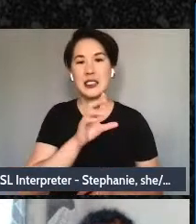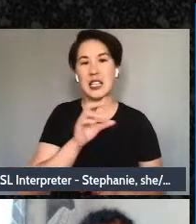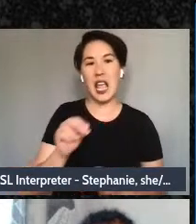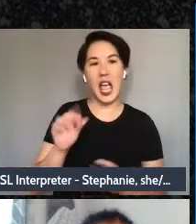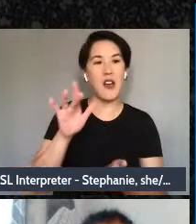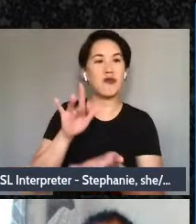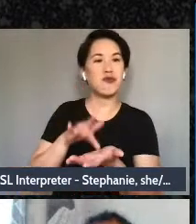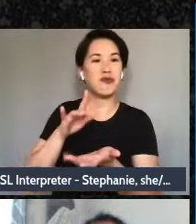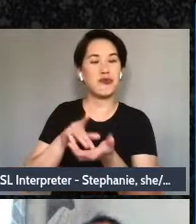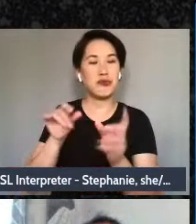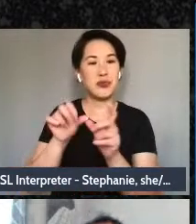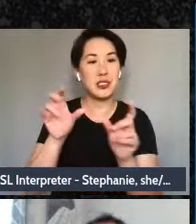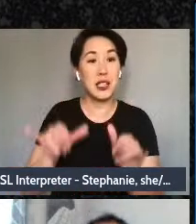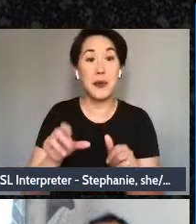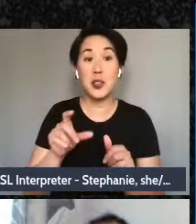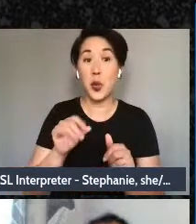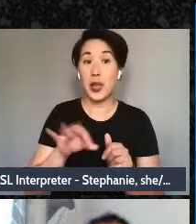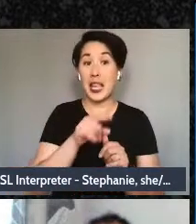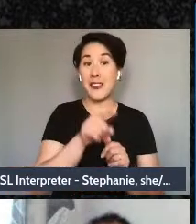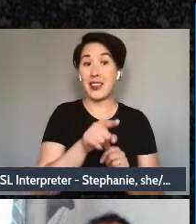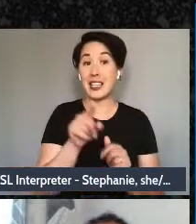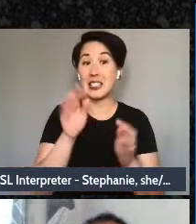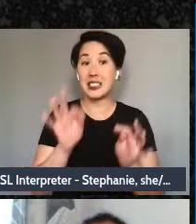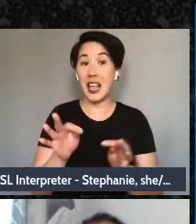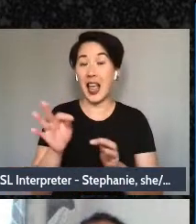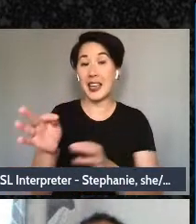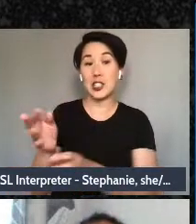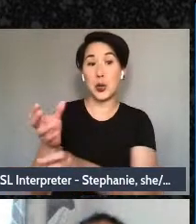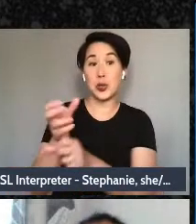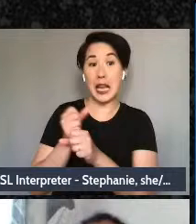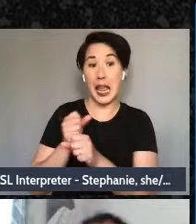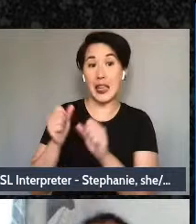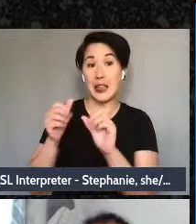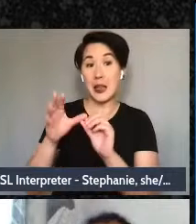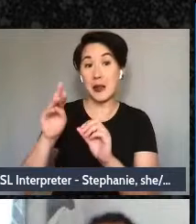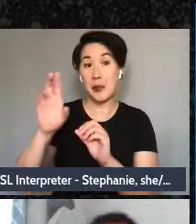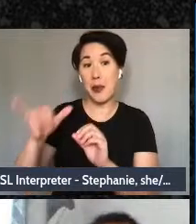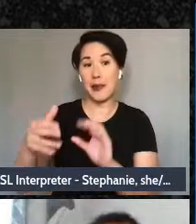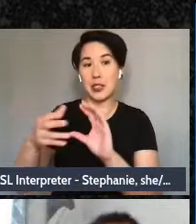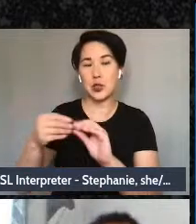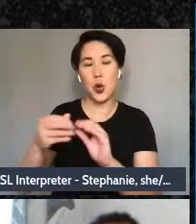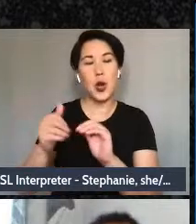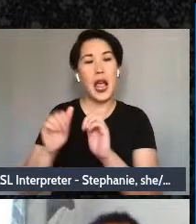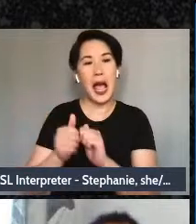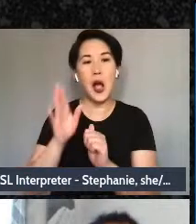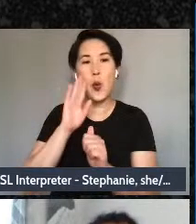to use Mary as the case study, say, how would he how would he cherry pick this story to get